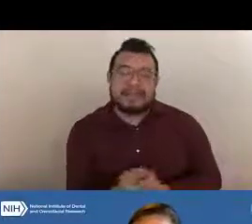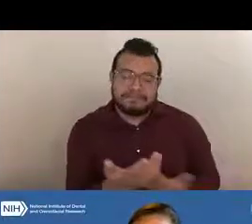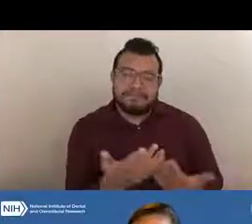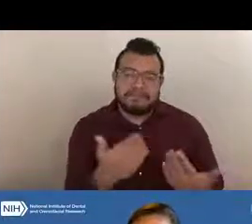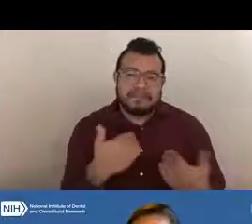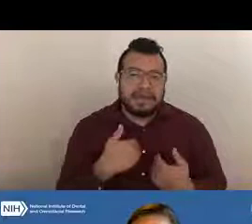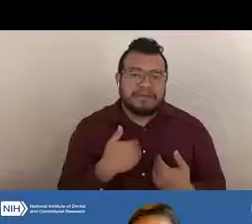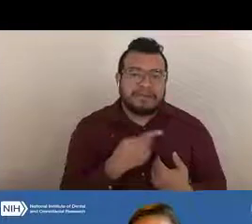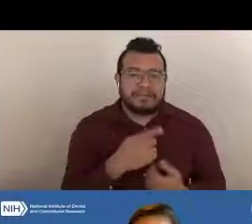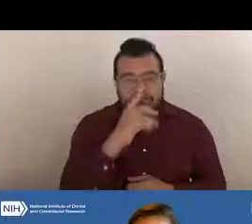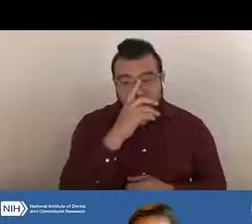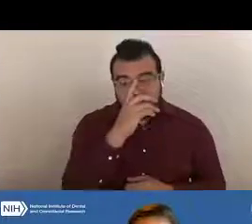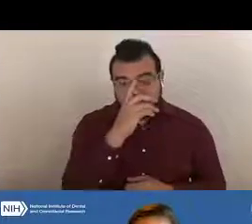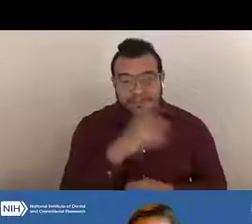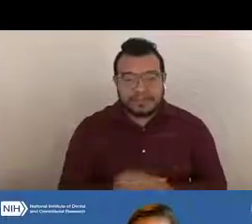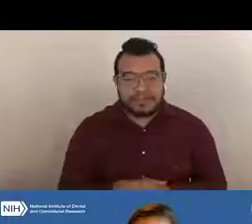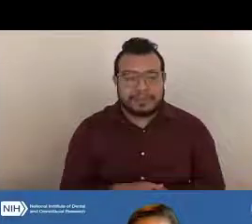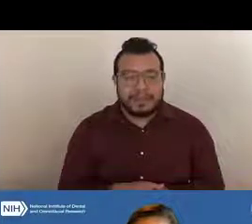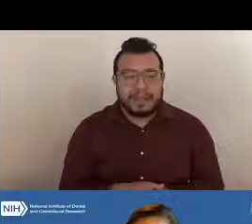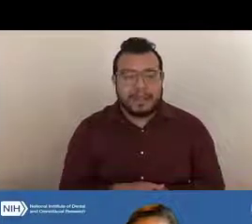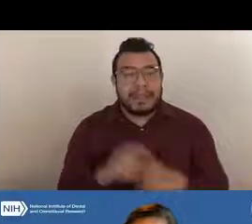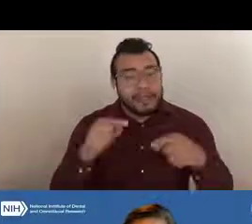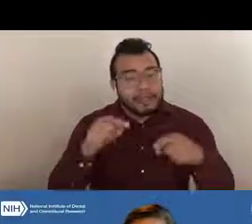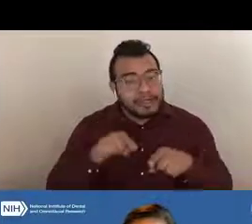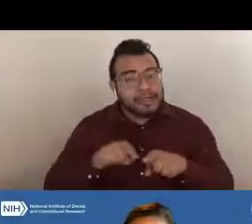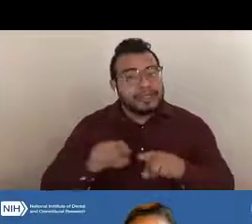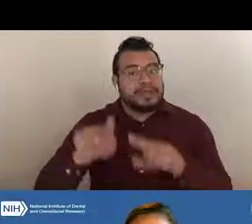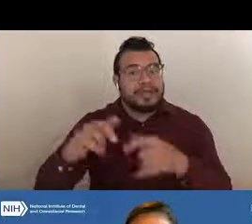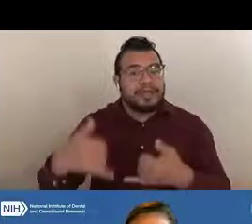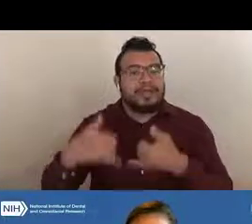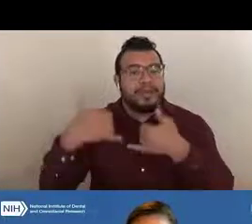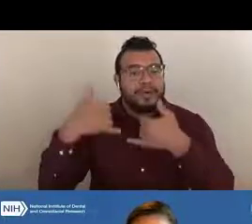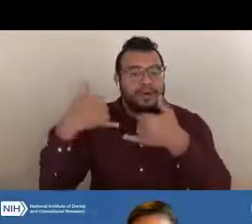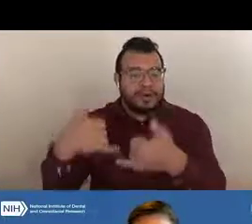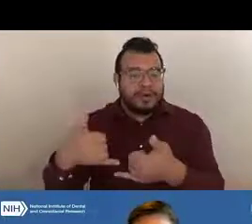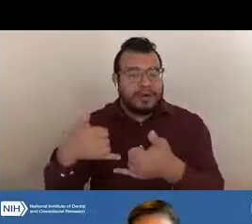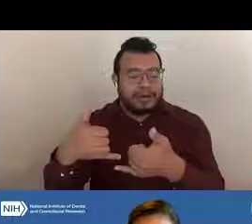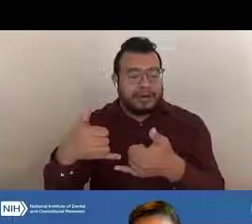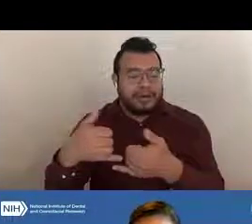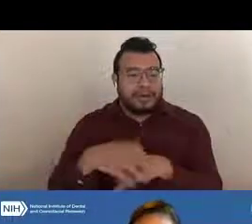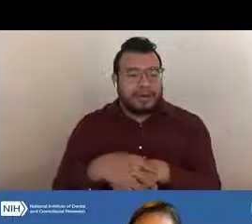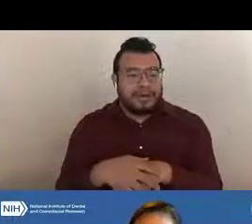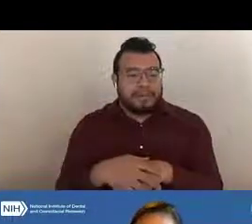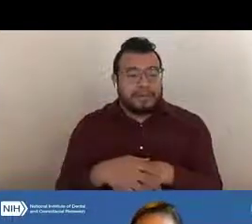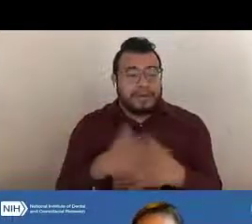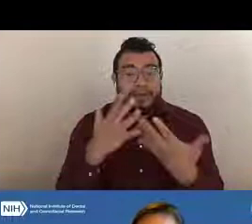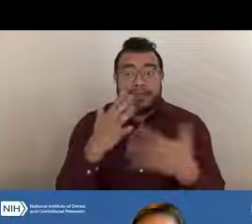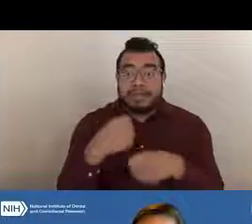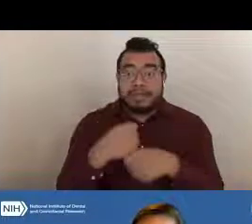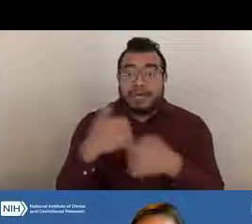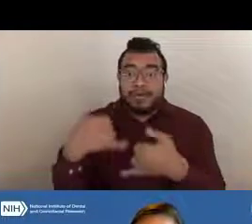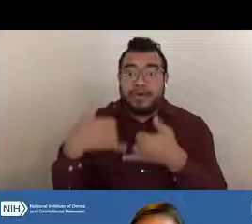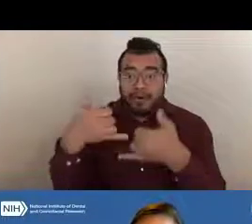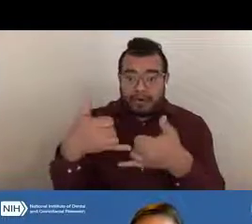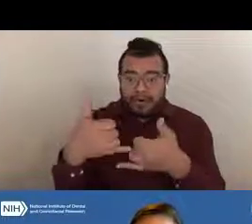So during the award, so once an award is made then you can contact your program officer